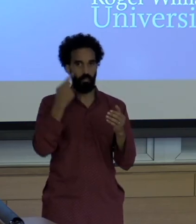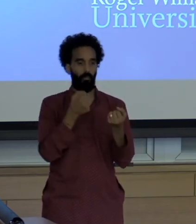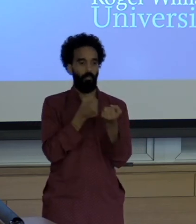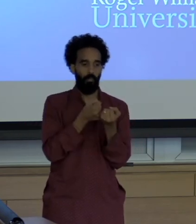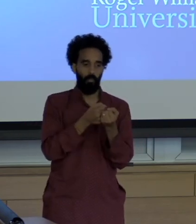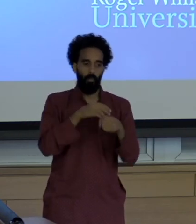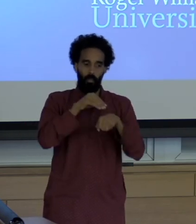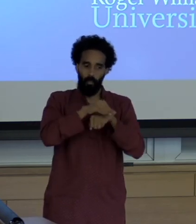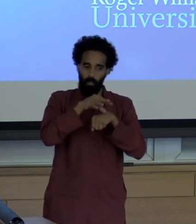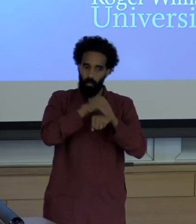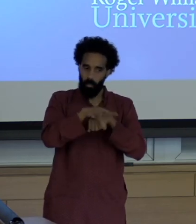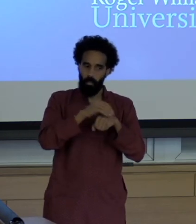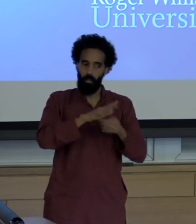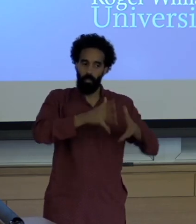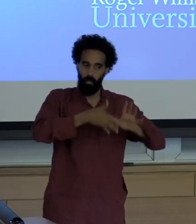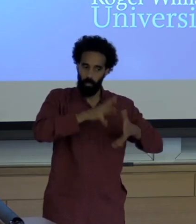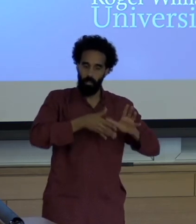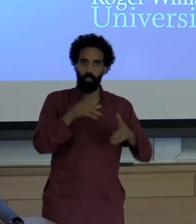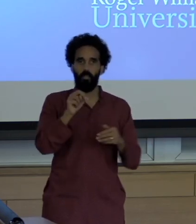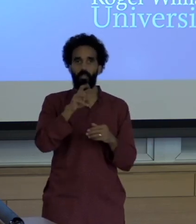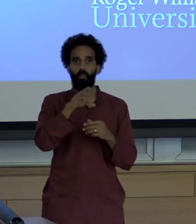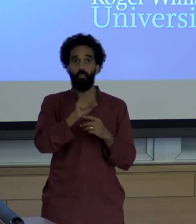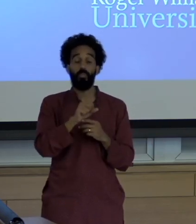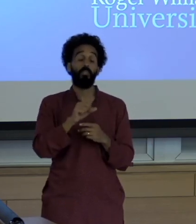so Brazil has one of the world's well as